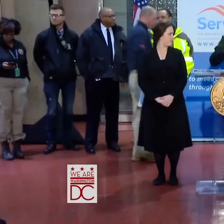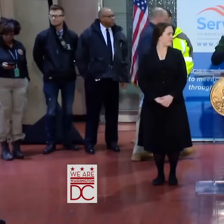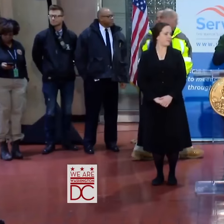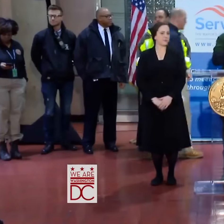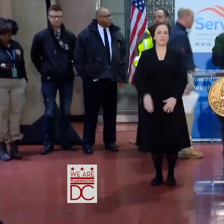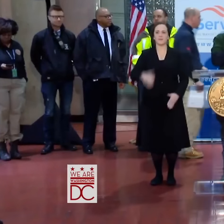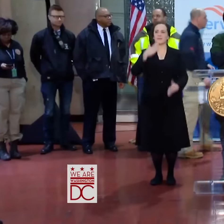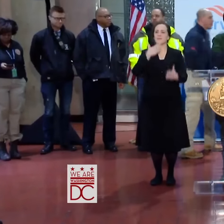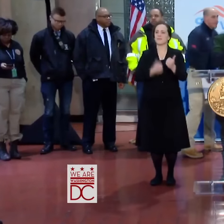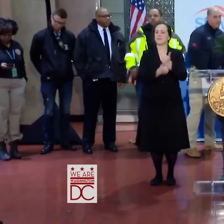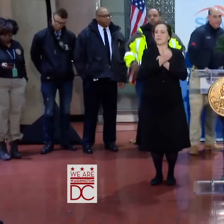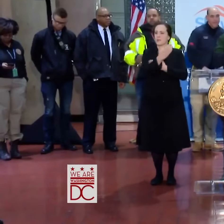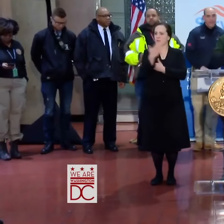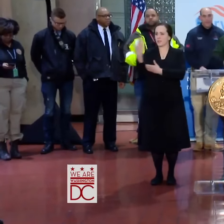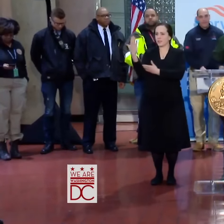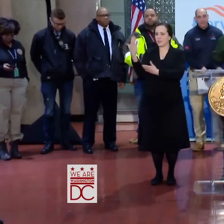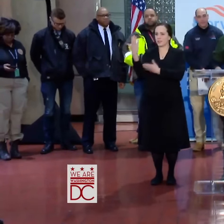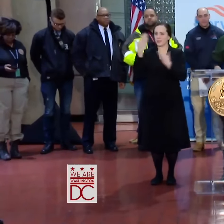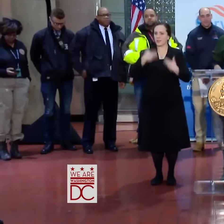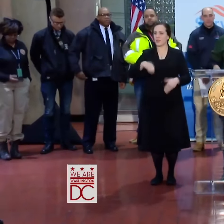GOOD MORNING. I AM MURIEL BOWSER.